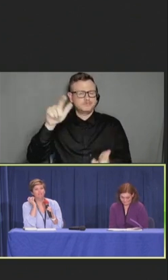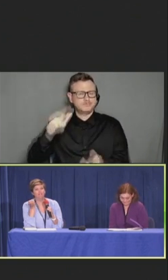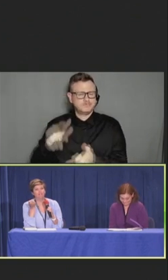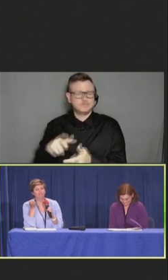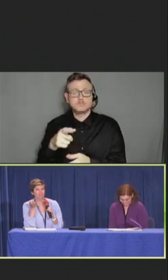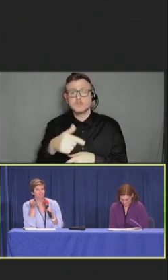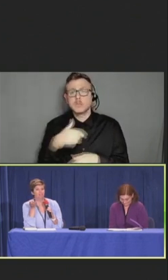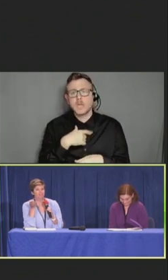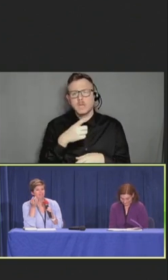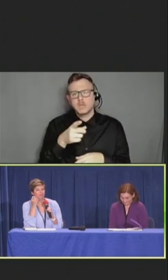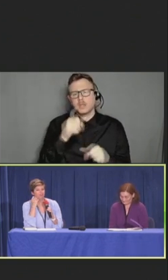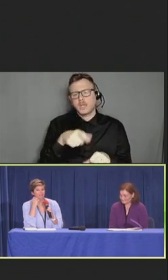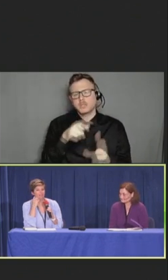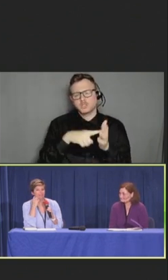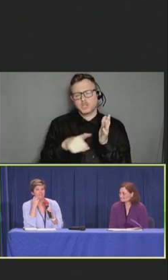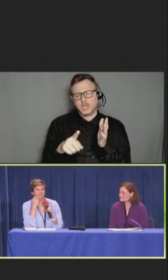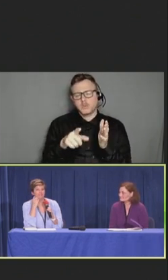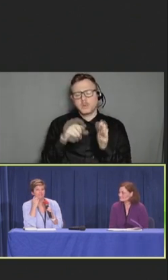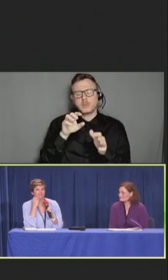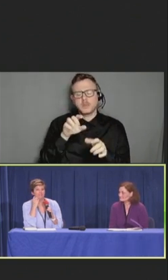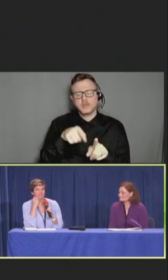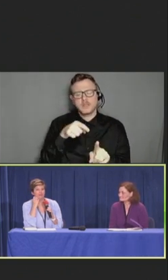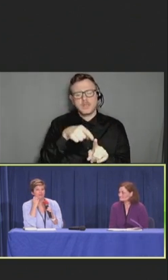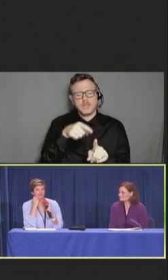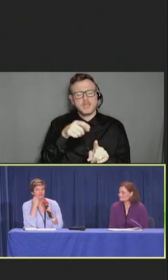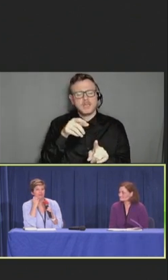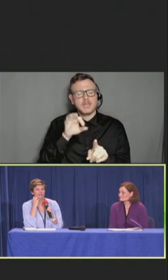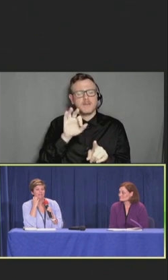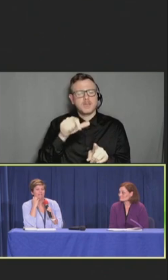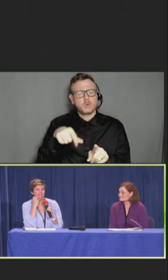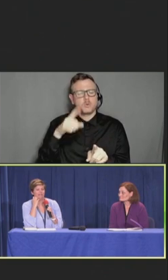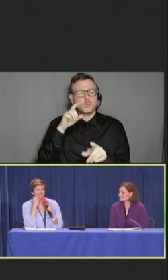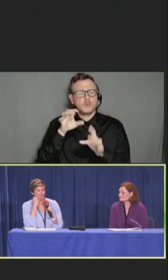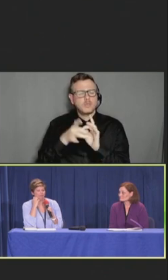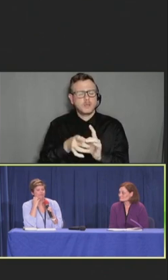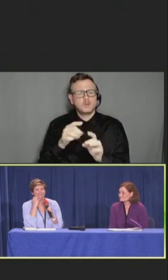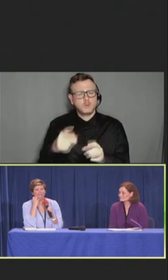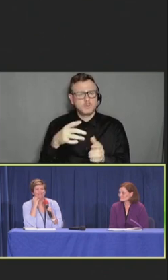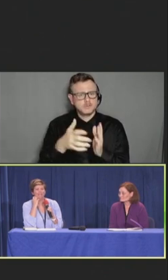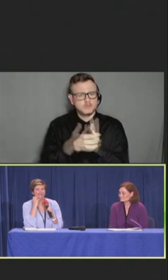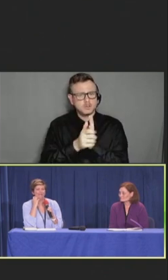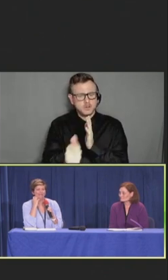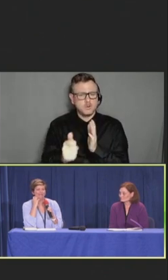But I can share that FAQ with Ann and like get it back to you guys. I'm sure there's an FAQ on that.